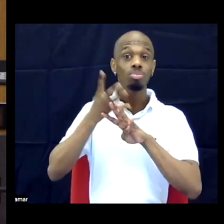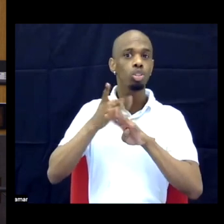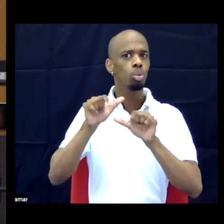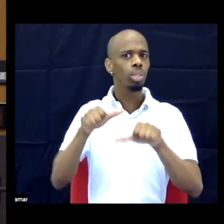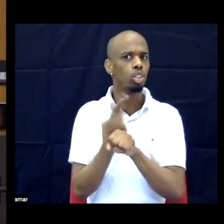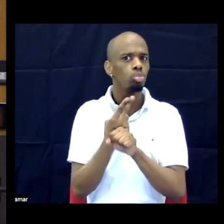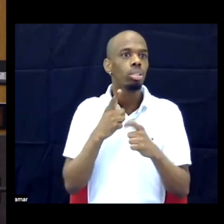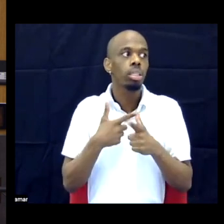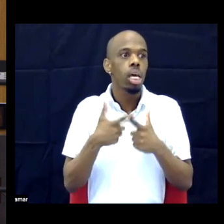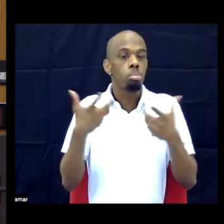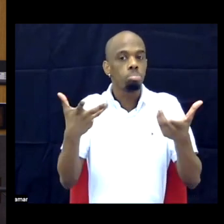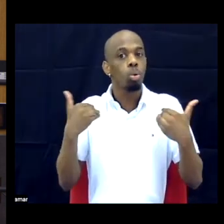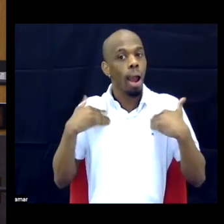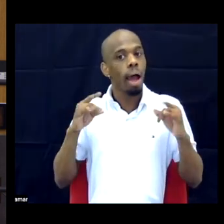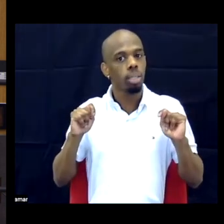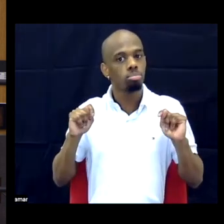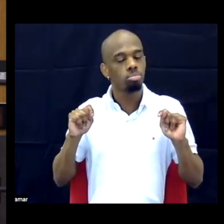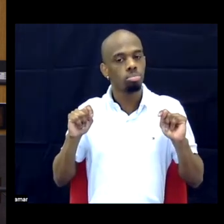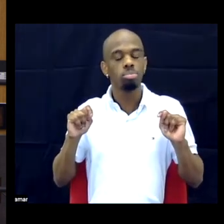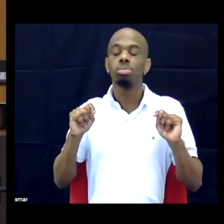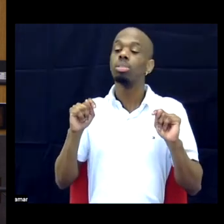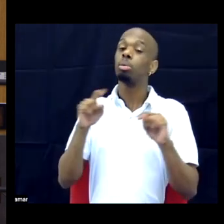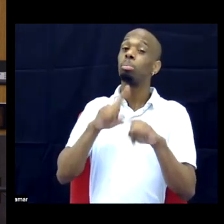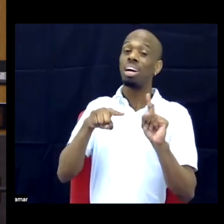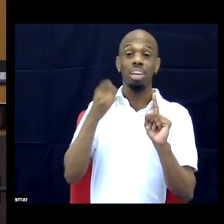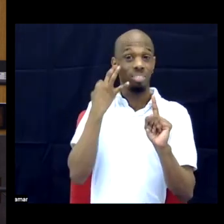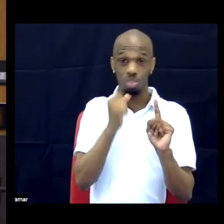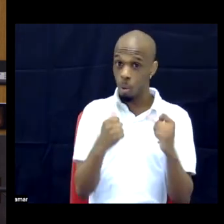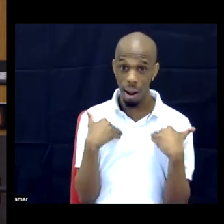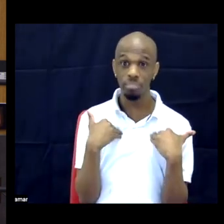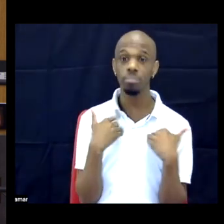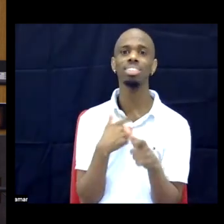But if you have that black political lens, you might stay in that area.